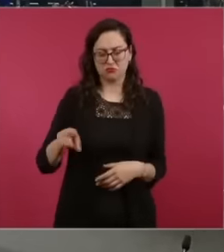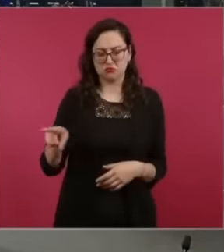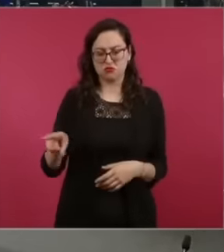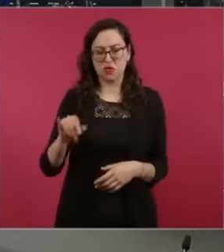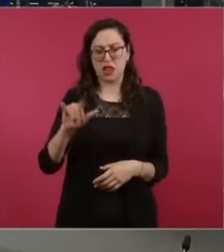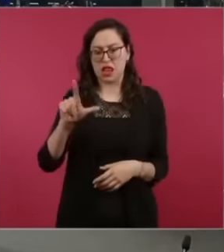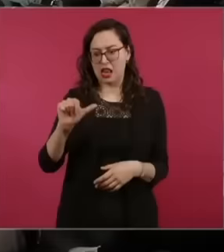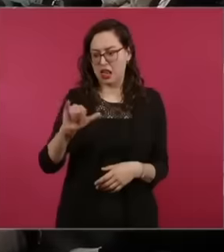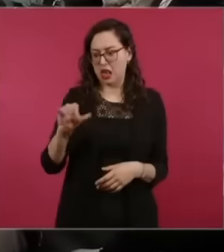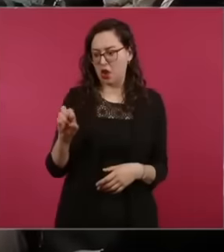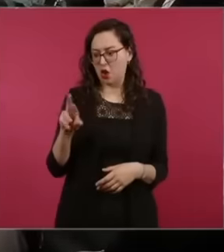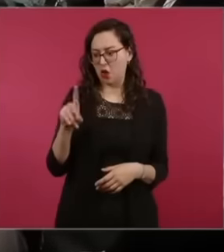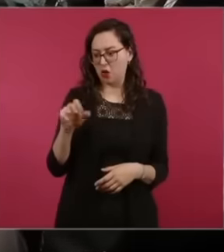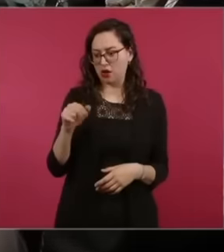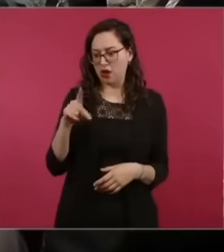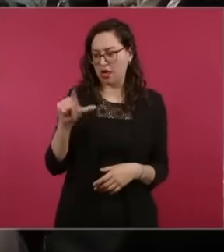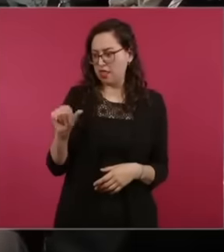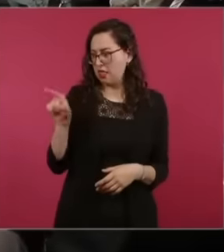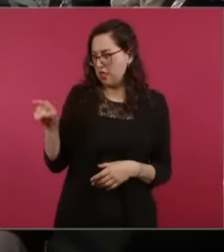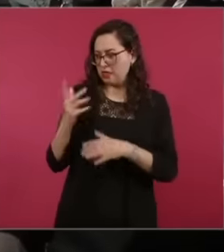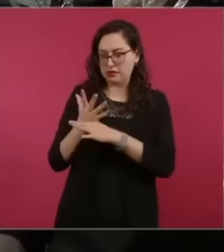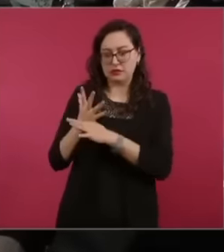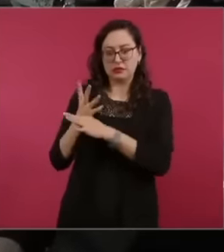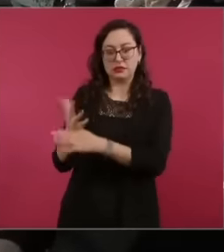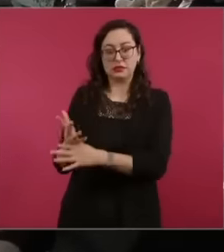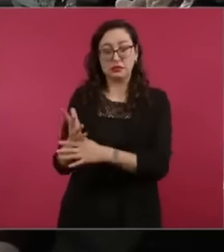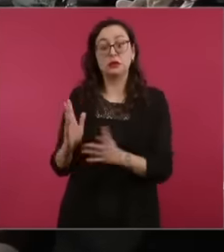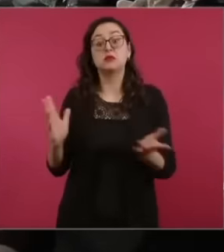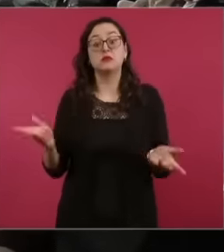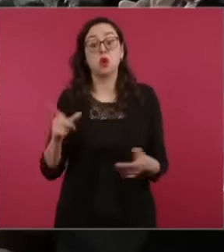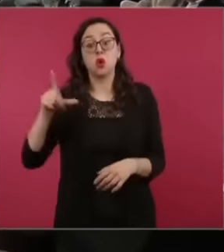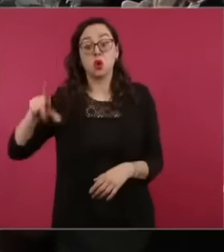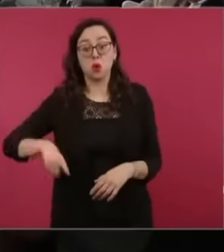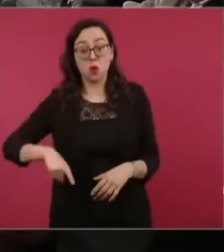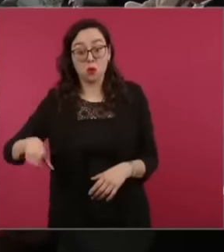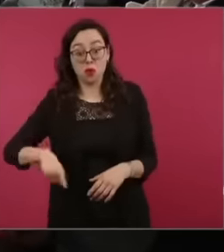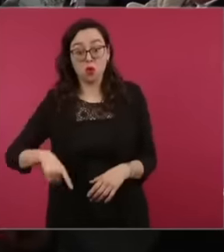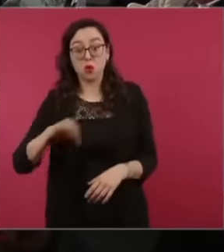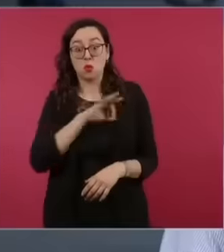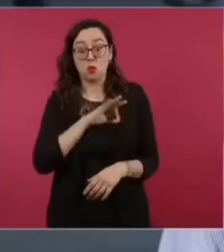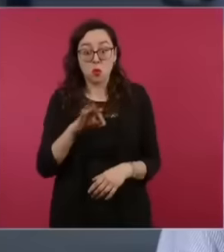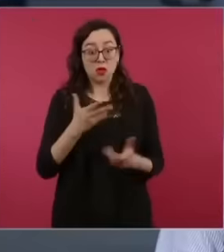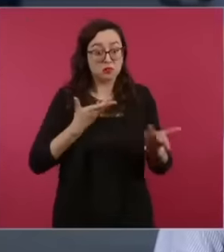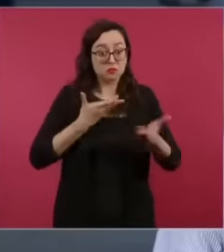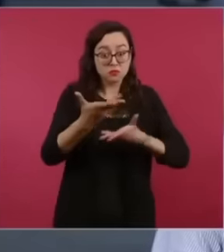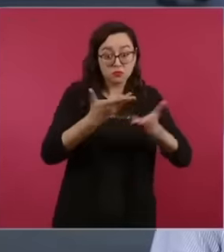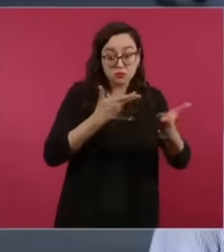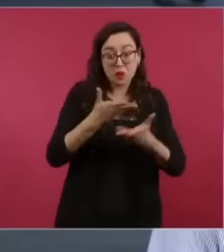agreements are going to be sought regarding the tax issue you remove as I had mentioned A few days ago, Mr.